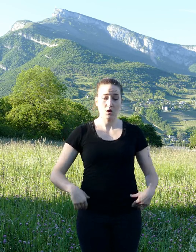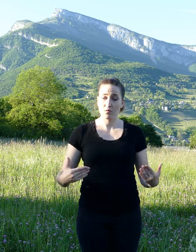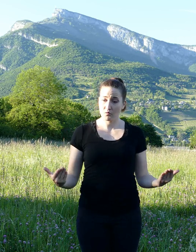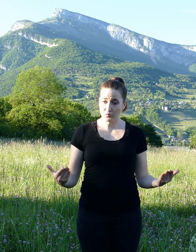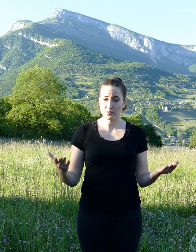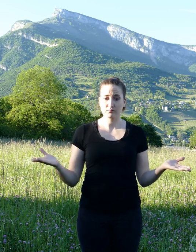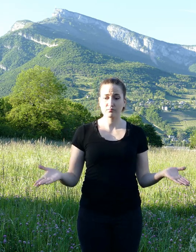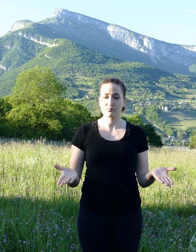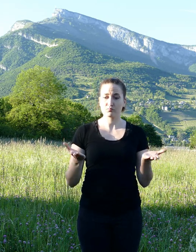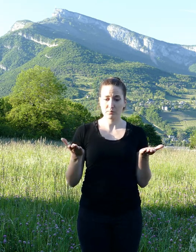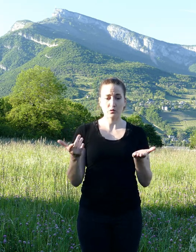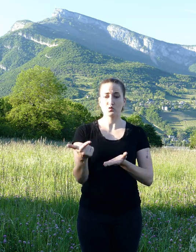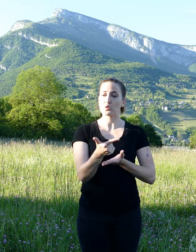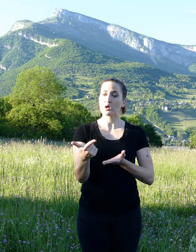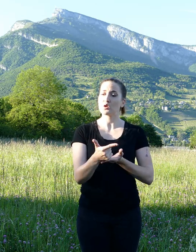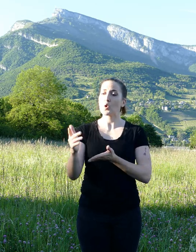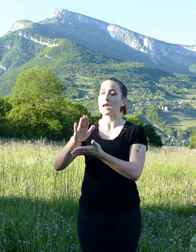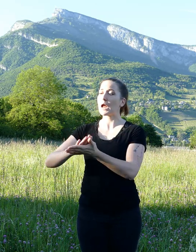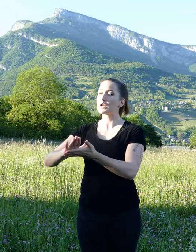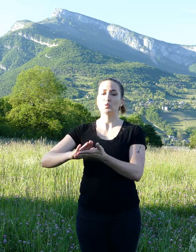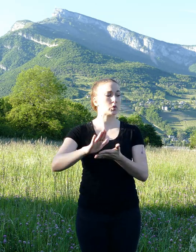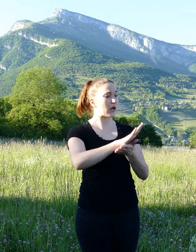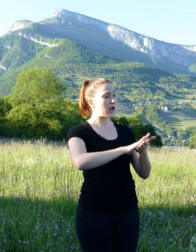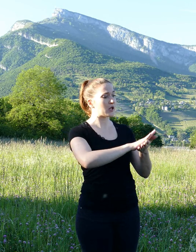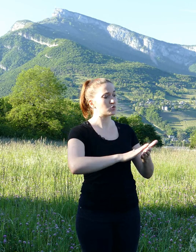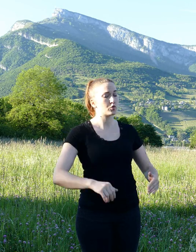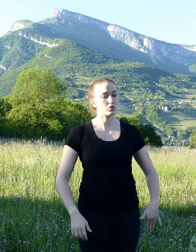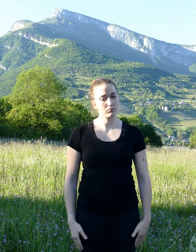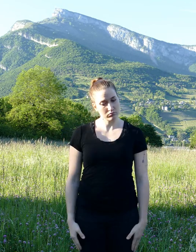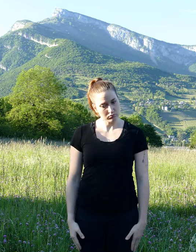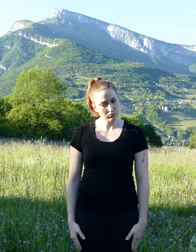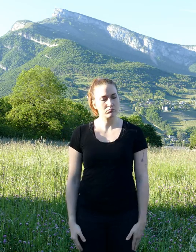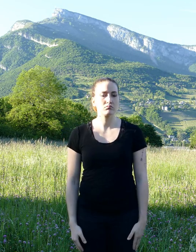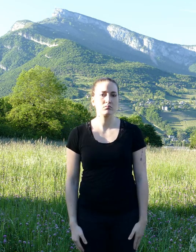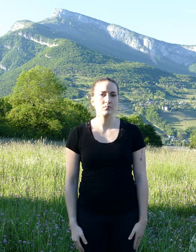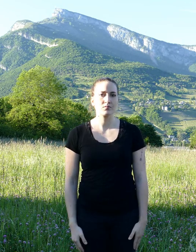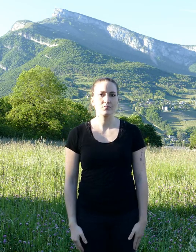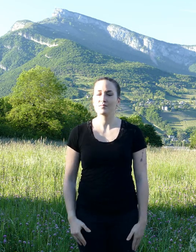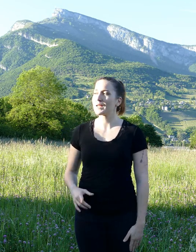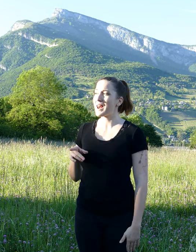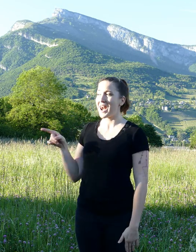that both the gerbil and the squirrel apologize. A doe present in the assembly